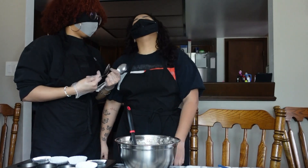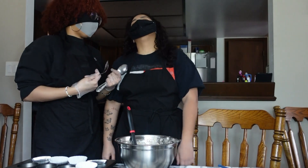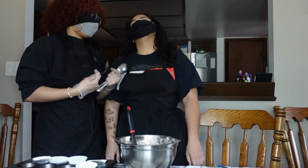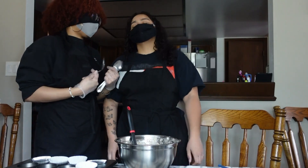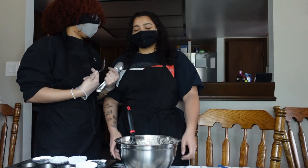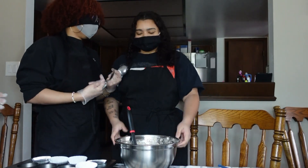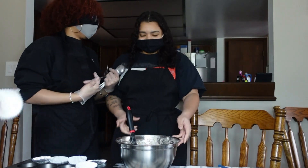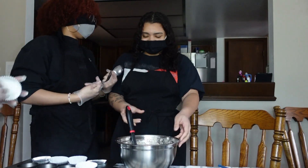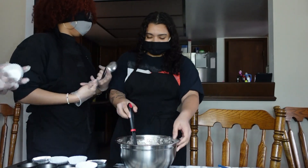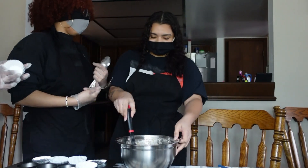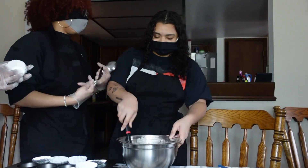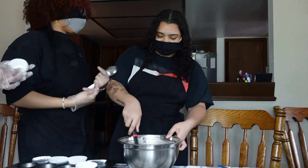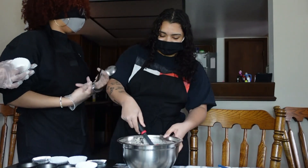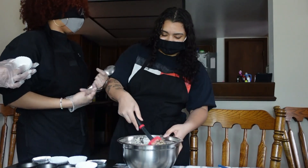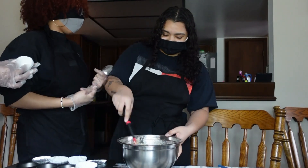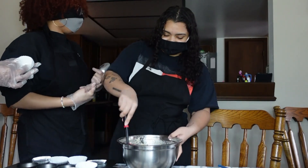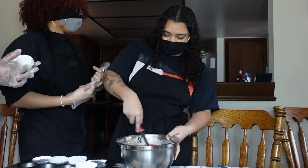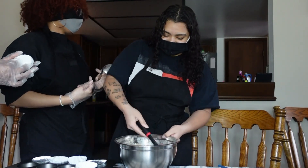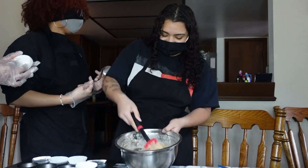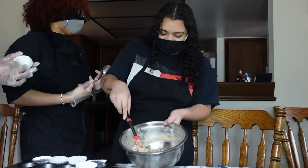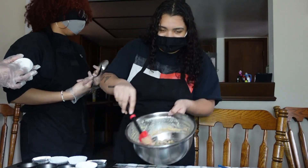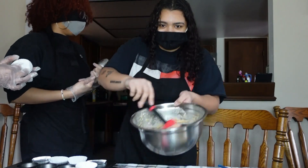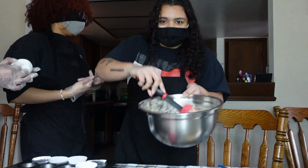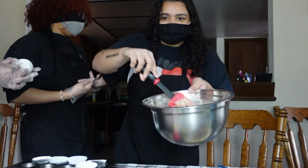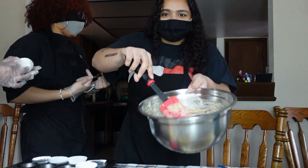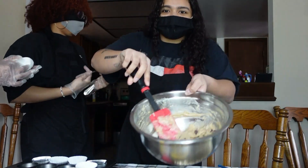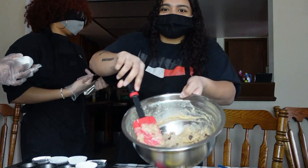occupied with the spoons and yeah I don't get a job I don't get no task